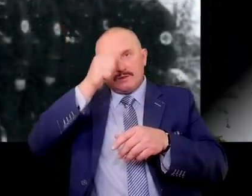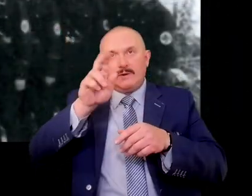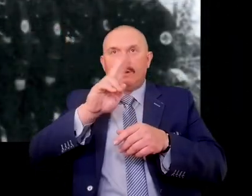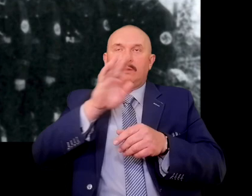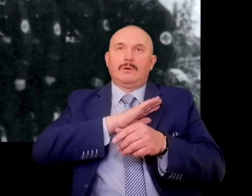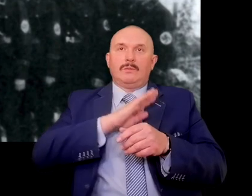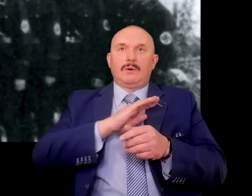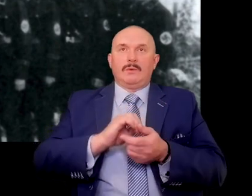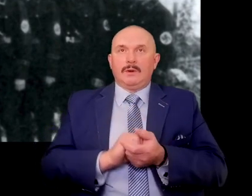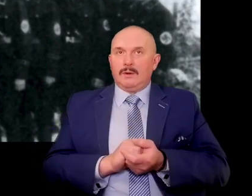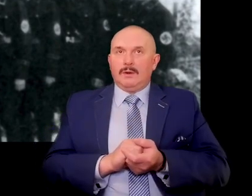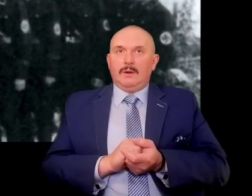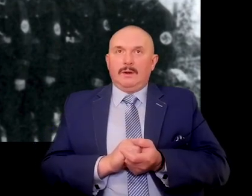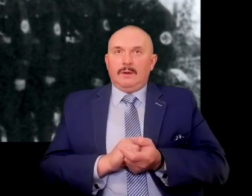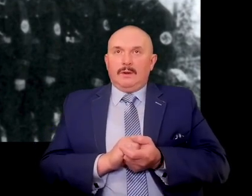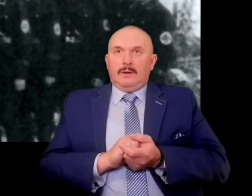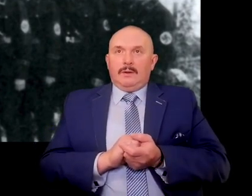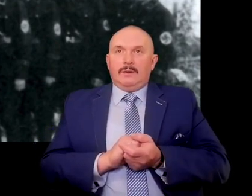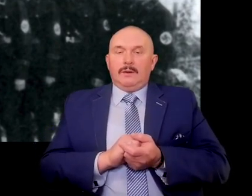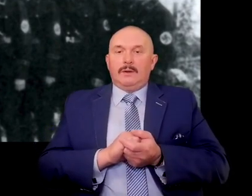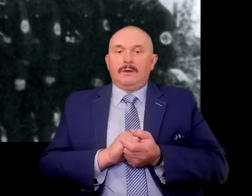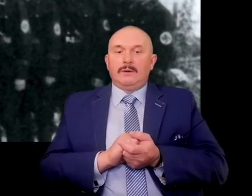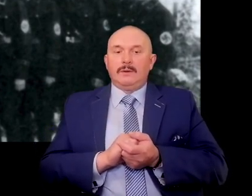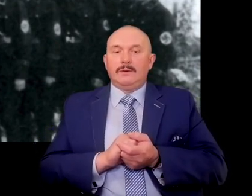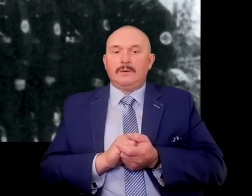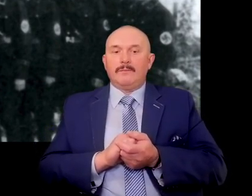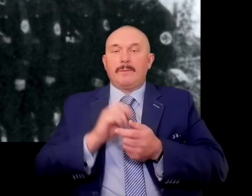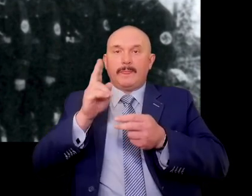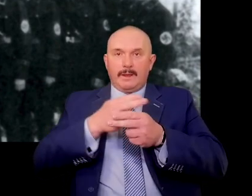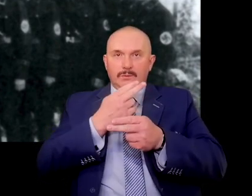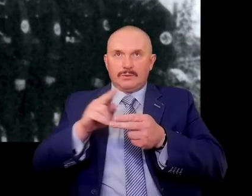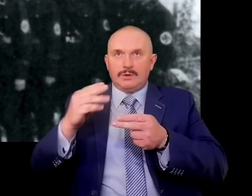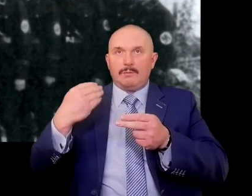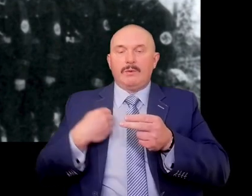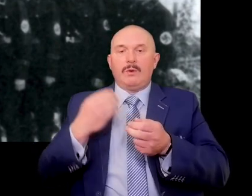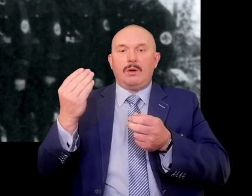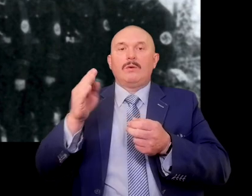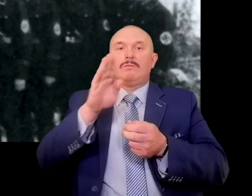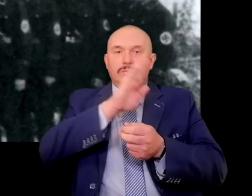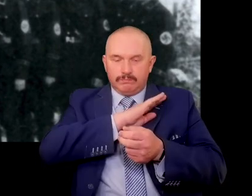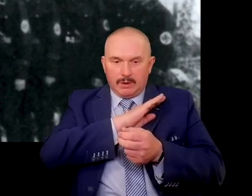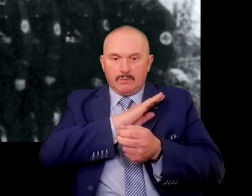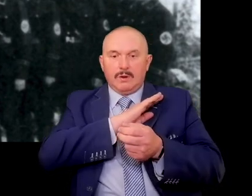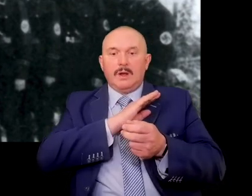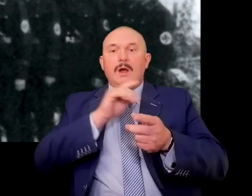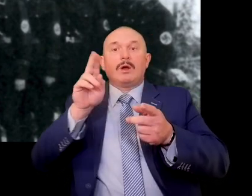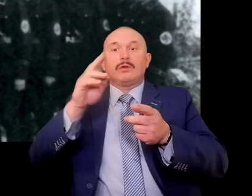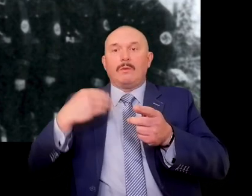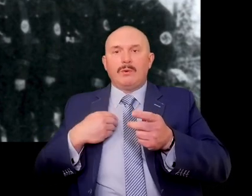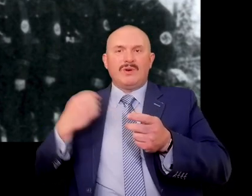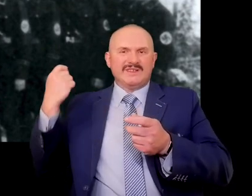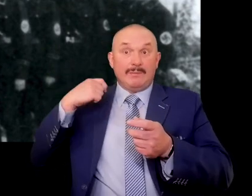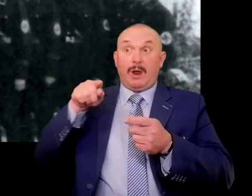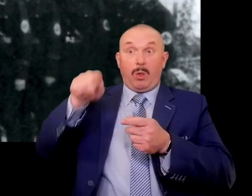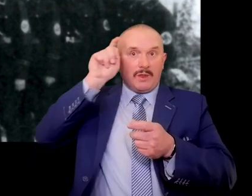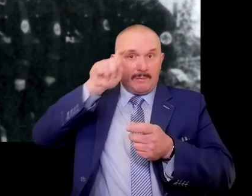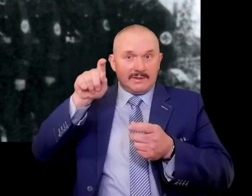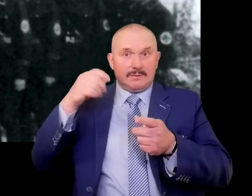Some of the perpetrators of the crime died during World War II or shortly after its end.